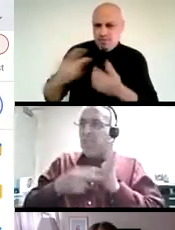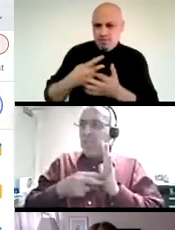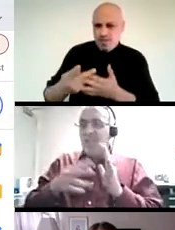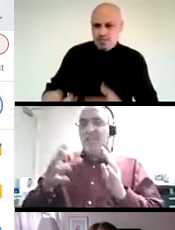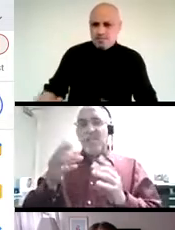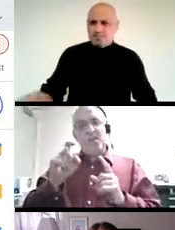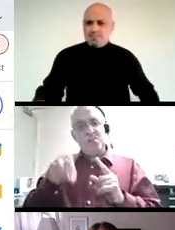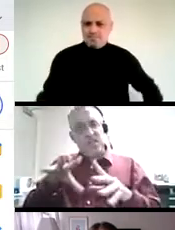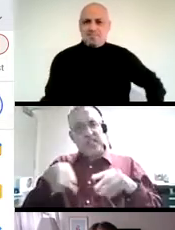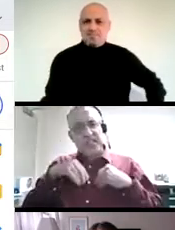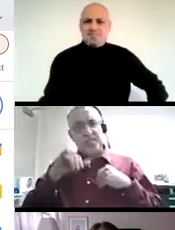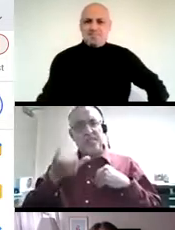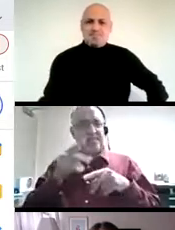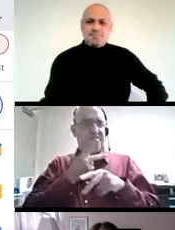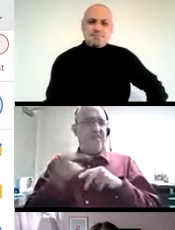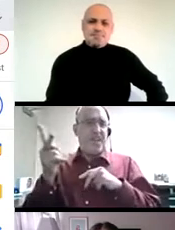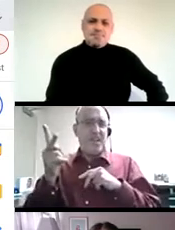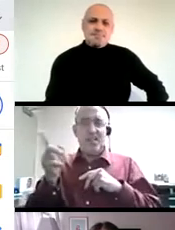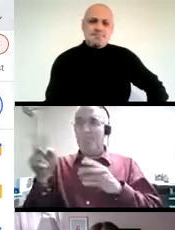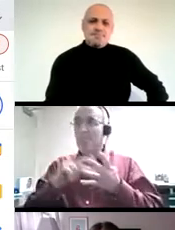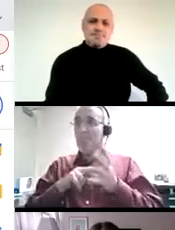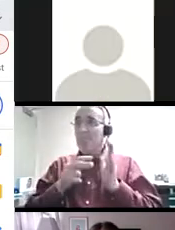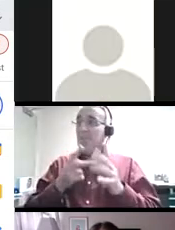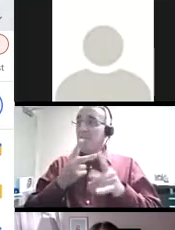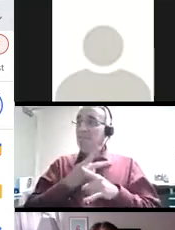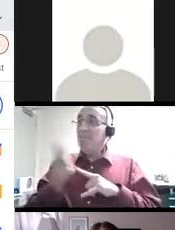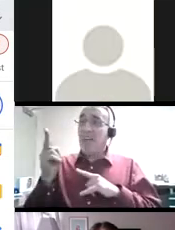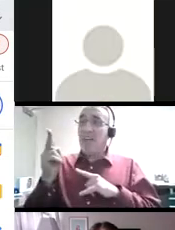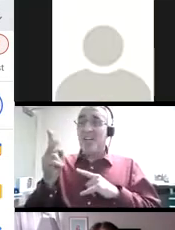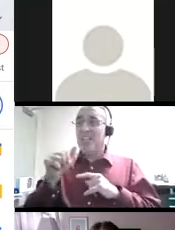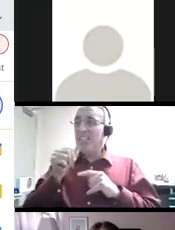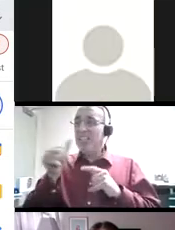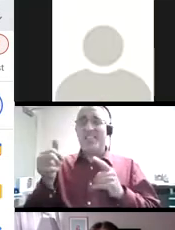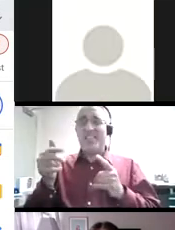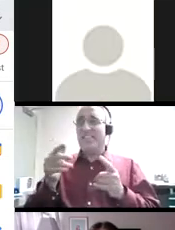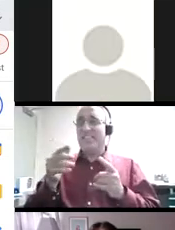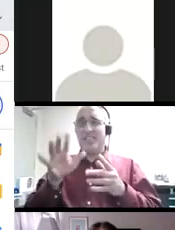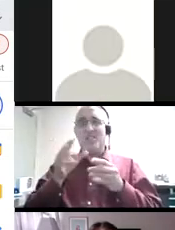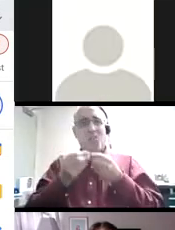embrace that failure. I'm not defining failure as something that's a dead end, regression, or loss of